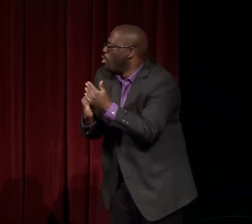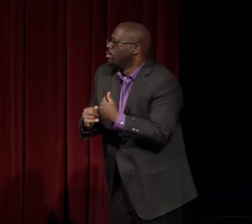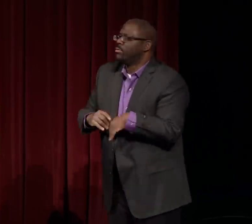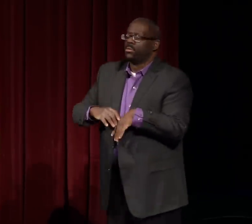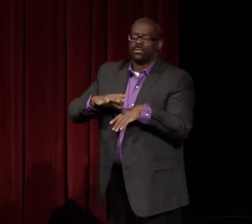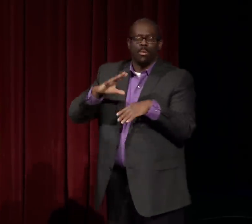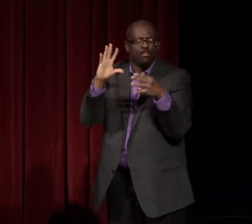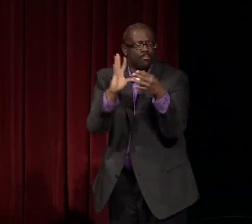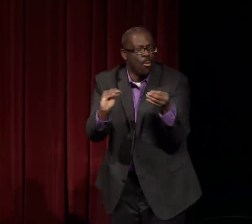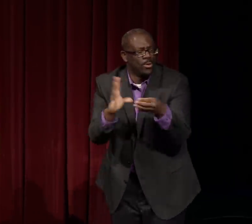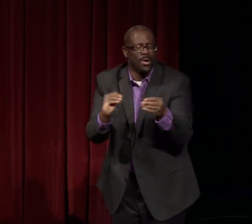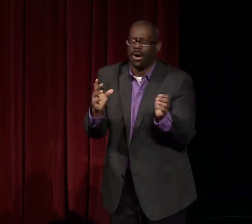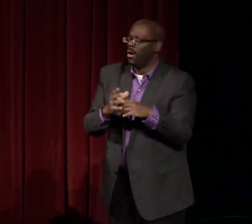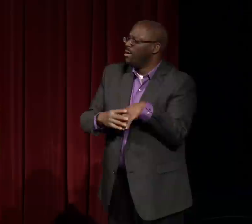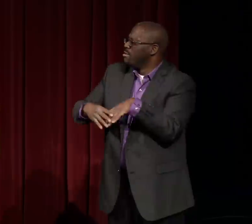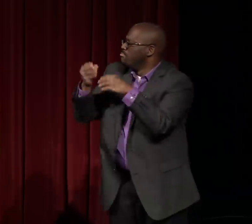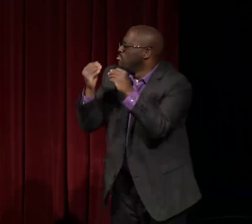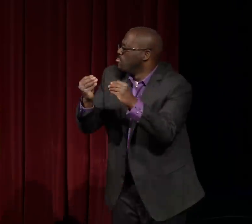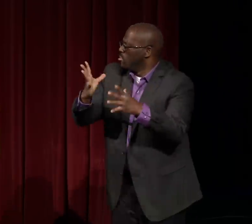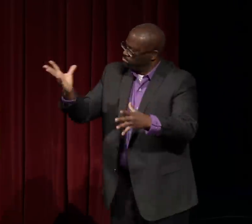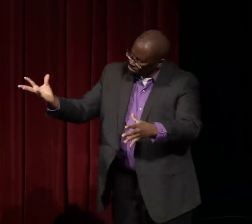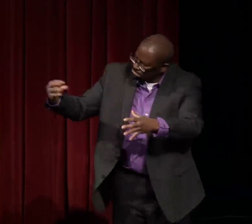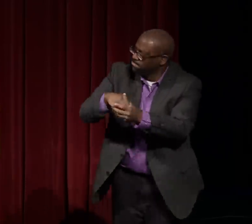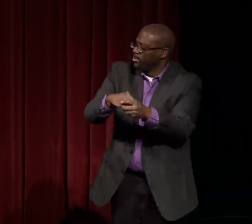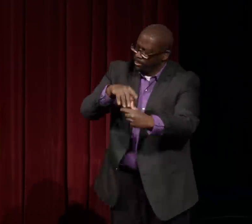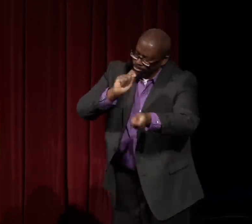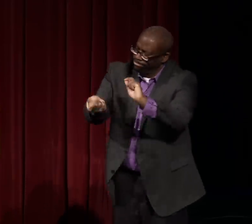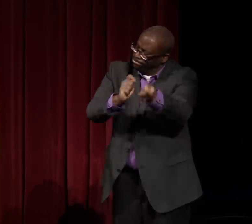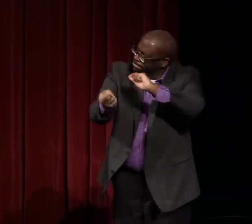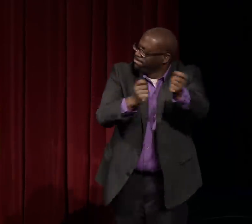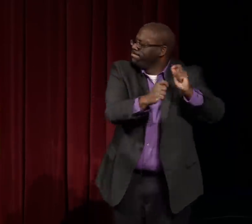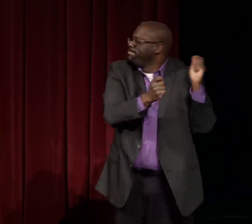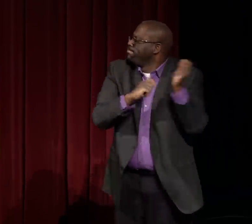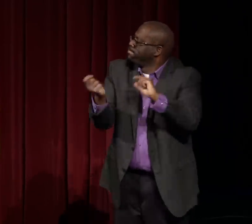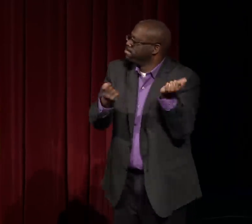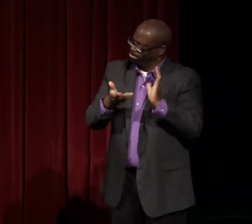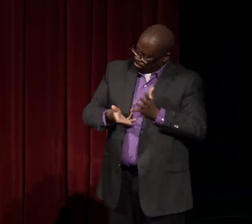and she engaged in poetry and arts,